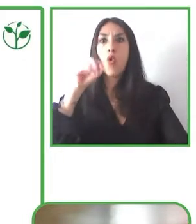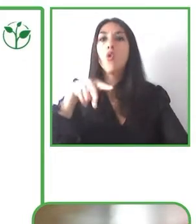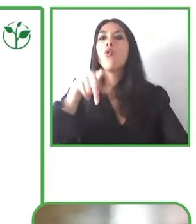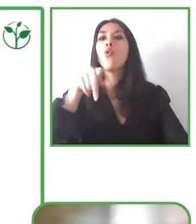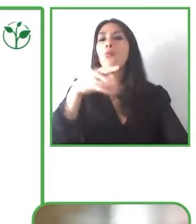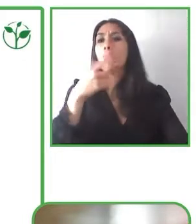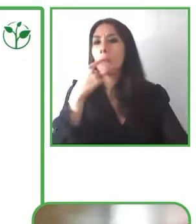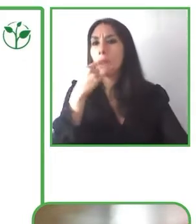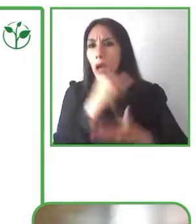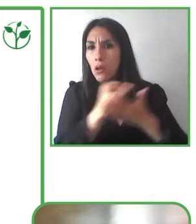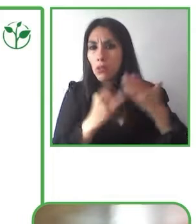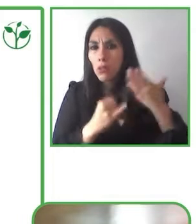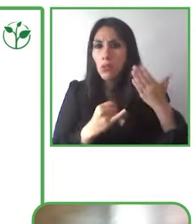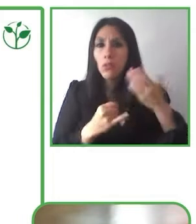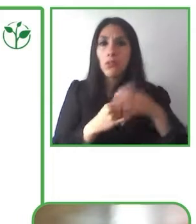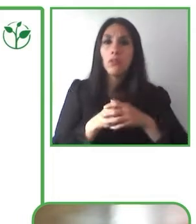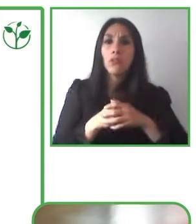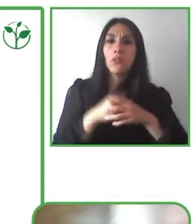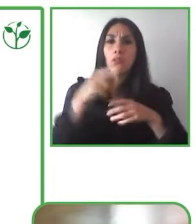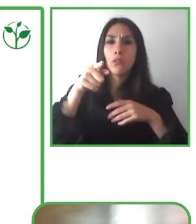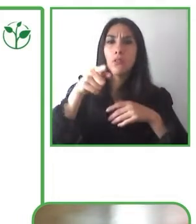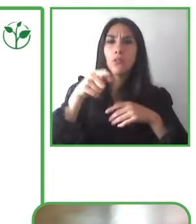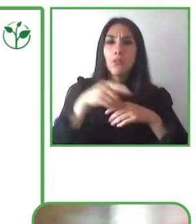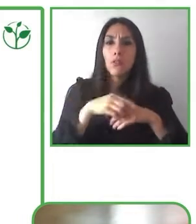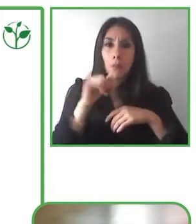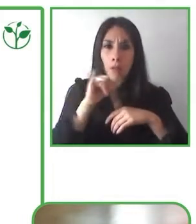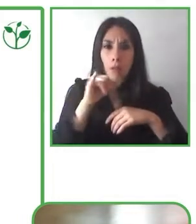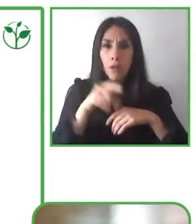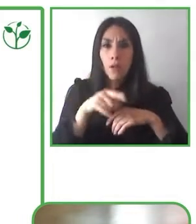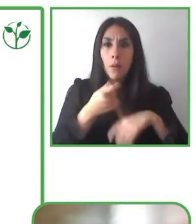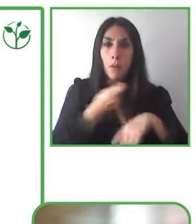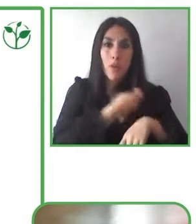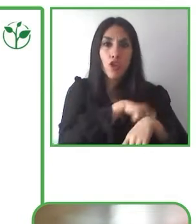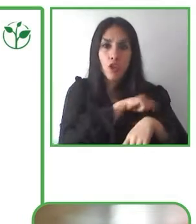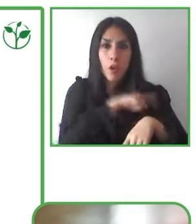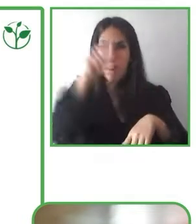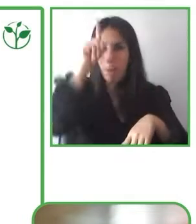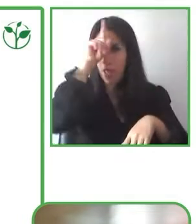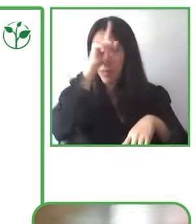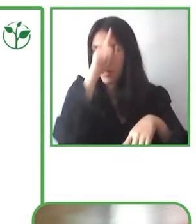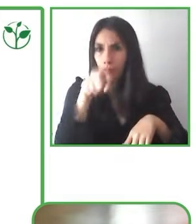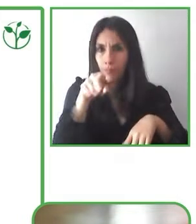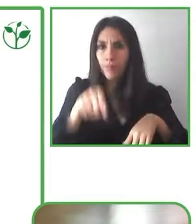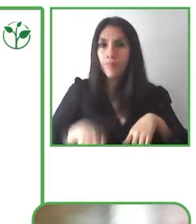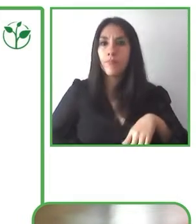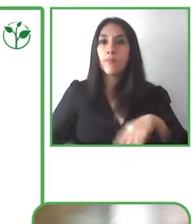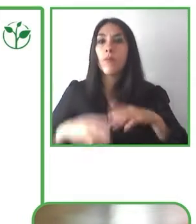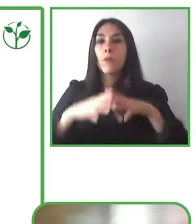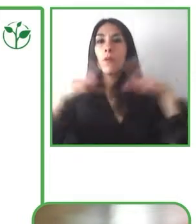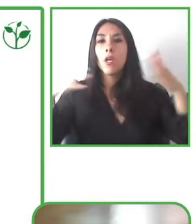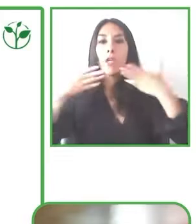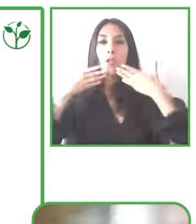We will be working with La Casa Encendida, the Central Arts Plantation and the National Dramatic Arts Centre.